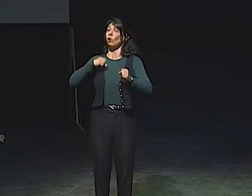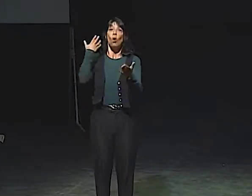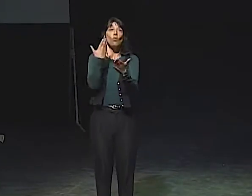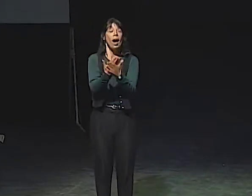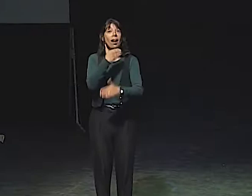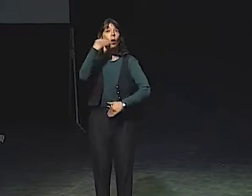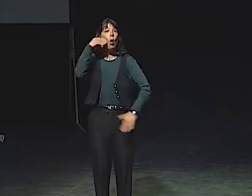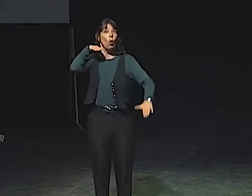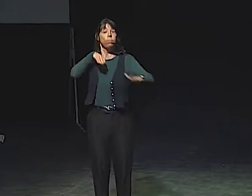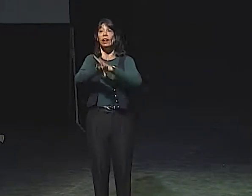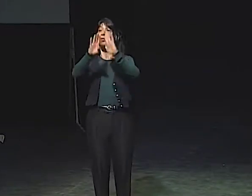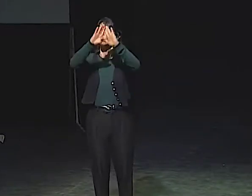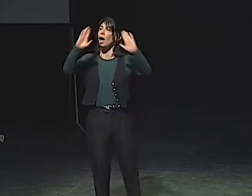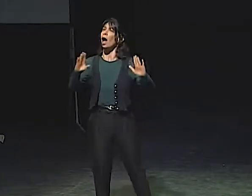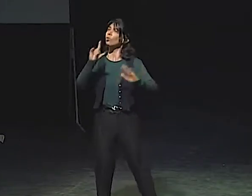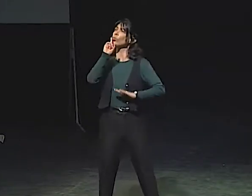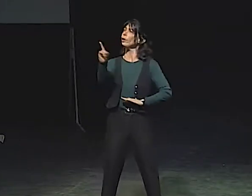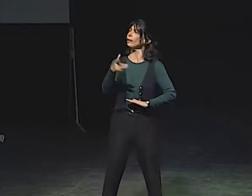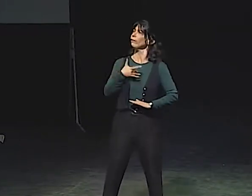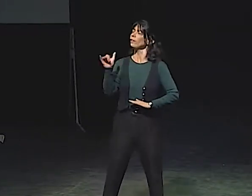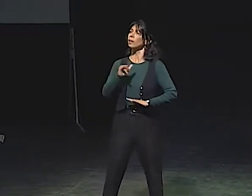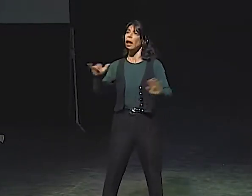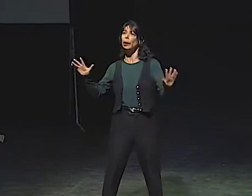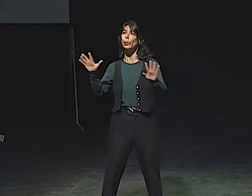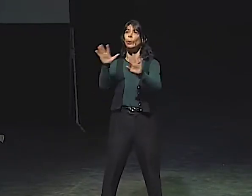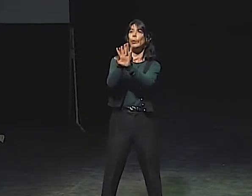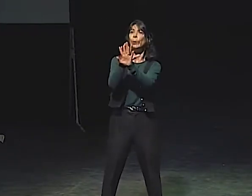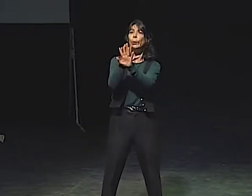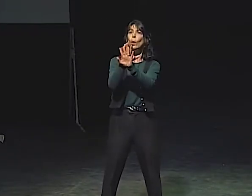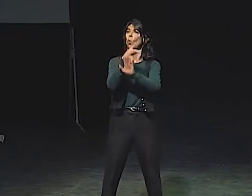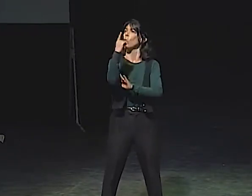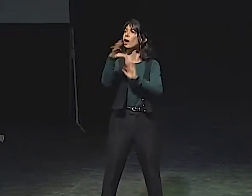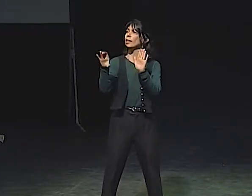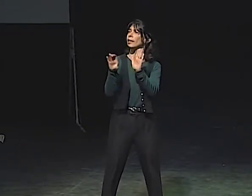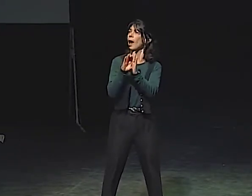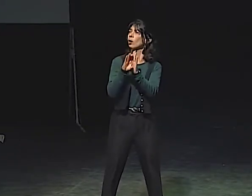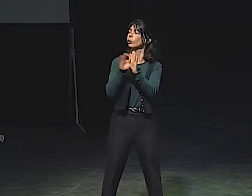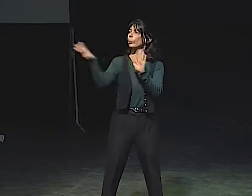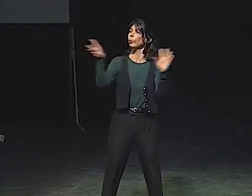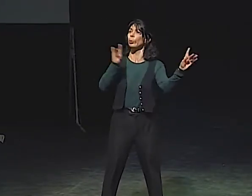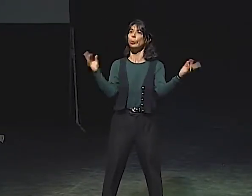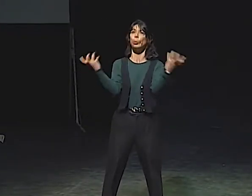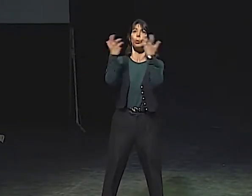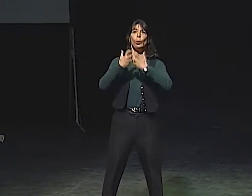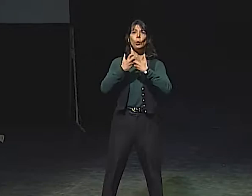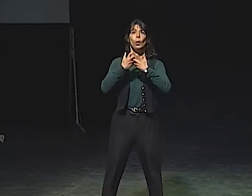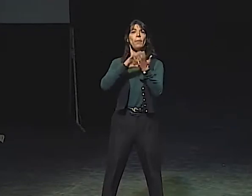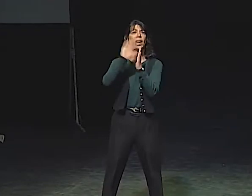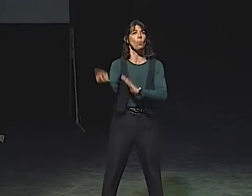THE LITTLE GIRL TOOK CONTROL INSIDE THE BAG LADY. WHEN THEY WENT IN THE HOUSE,